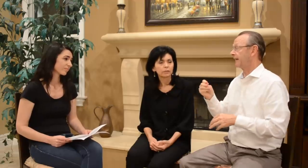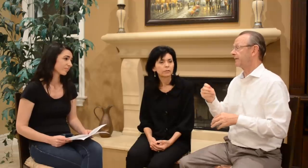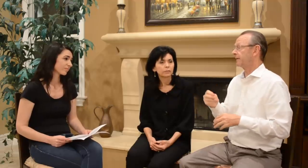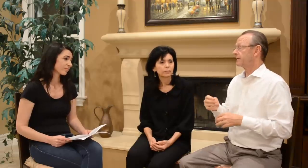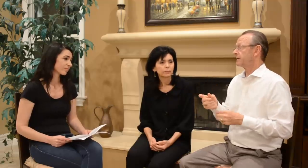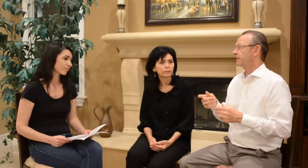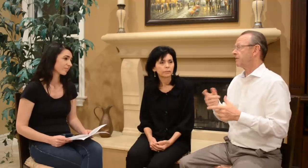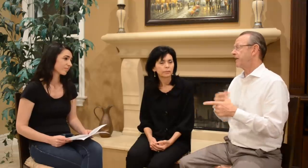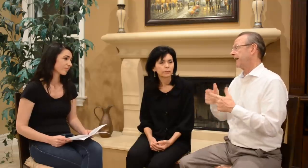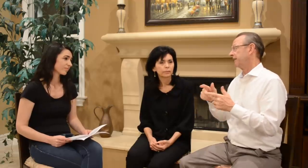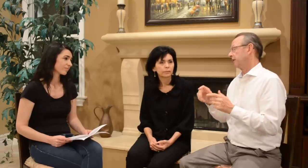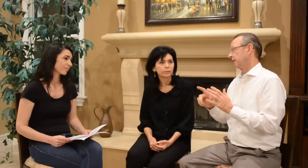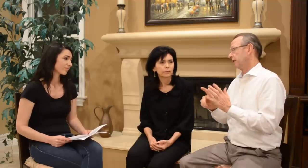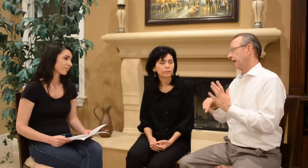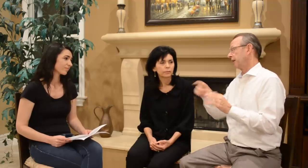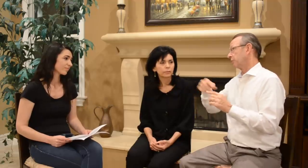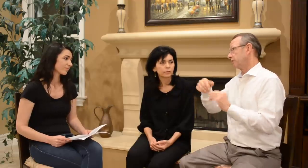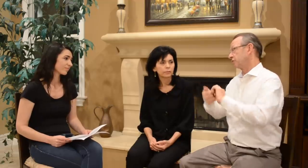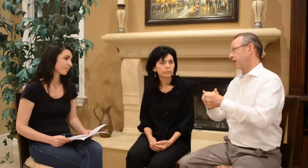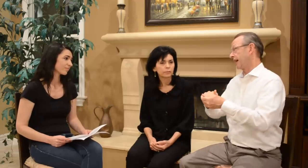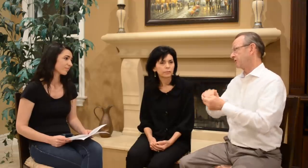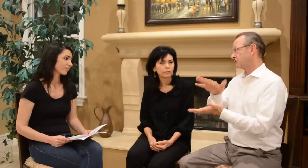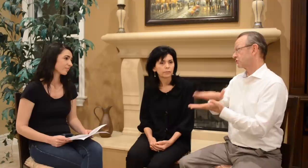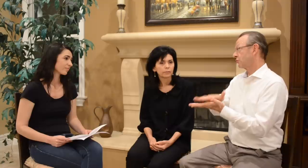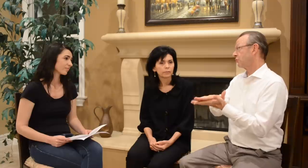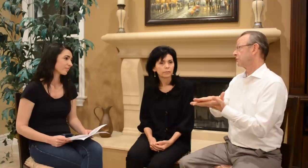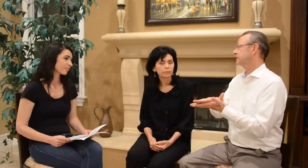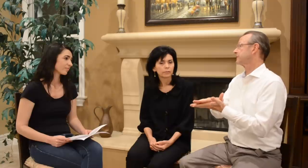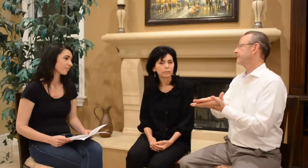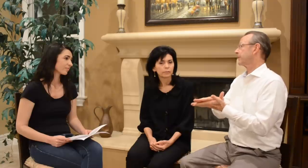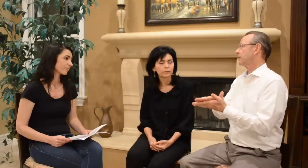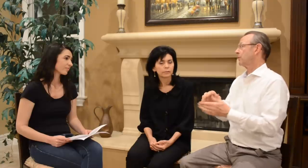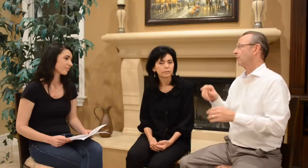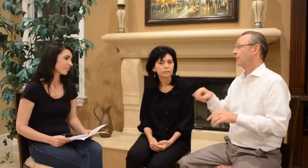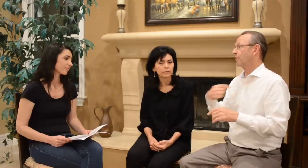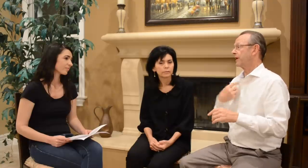and then later when you changed schools